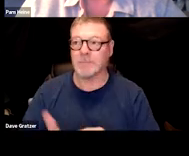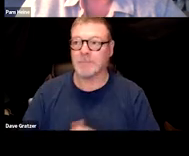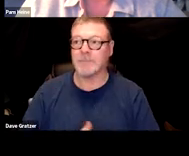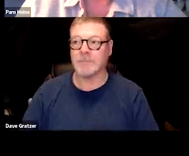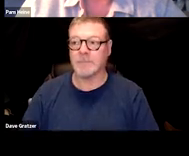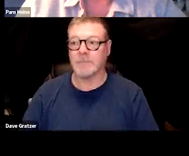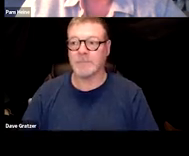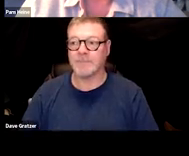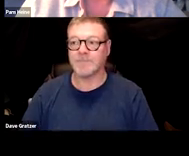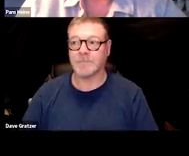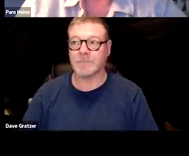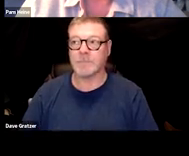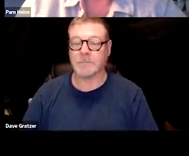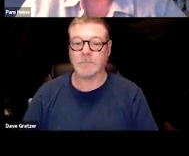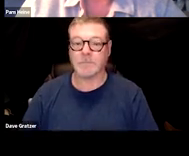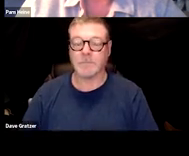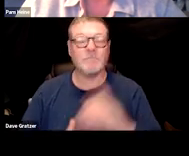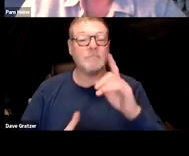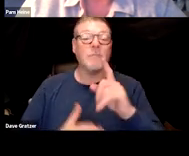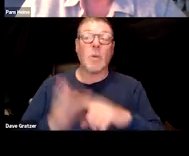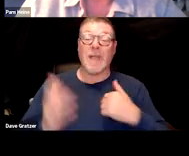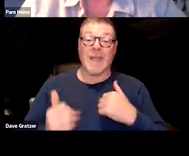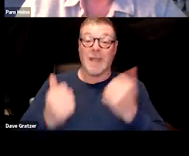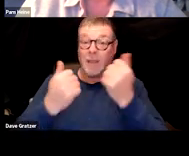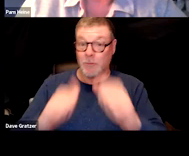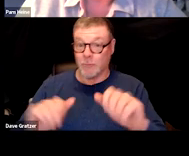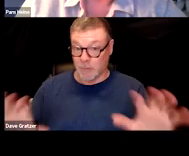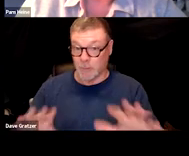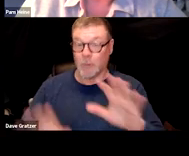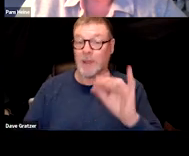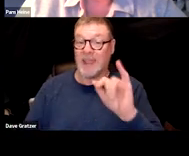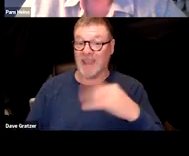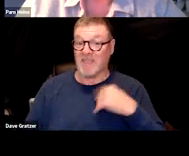Right, yeah so I. What I try and do is that if I think the evidence is pervasive,